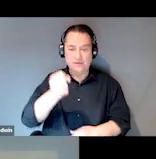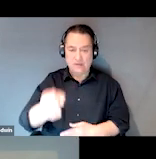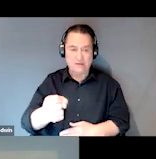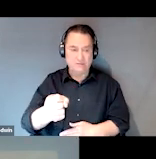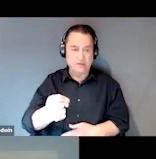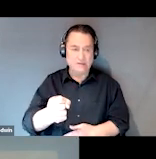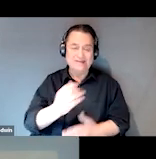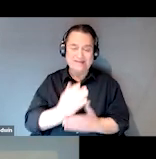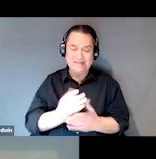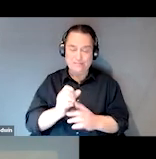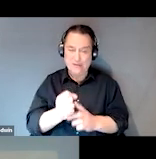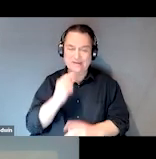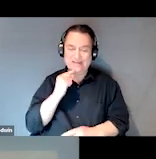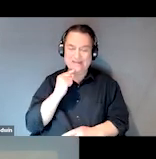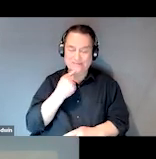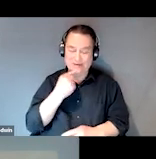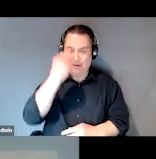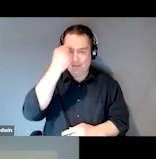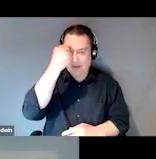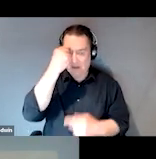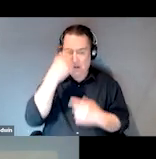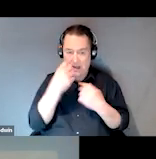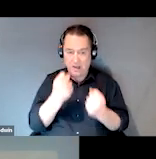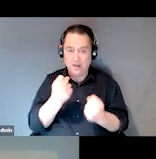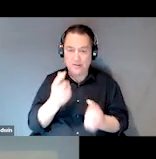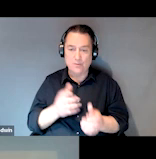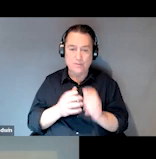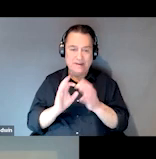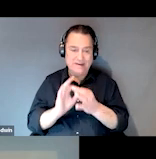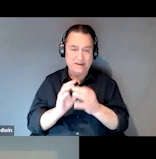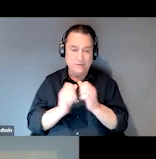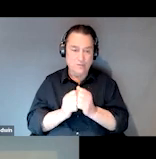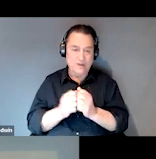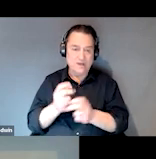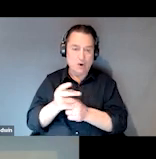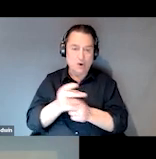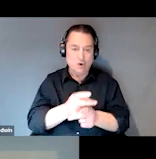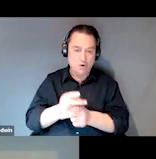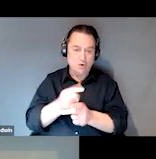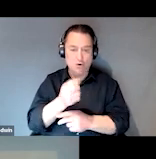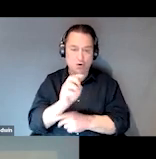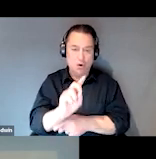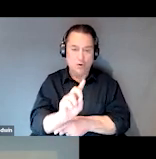if a client has a severe mental illness, that'll be linked to guardianship services. But for the most part, we try to put them